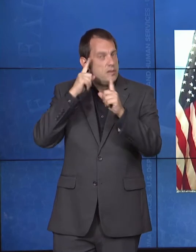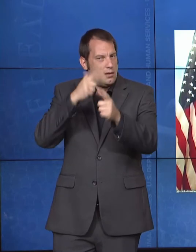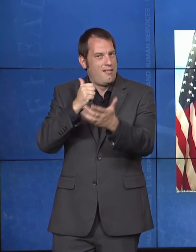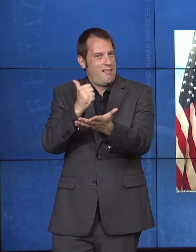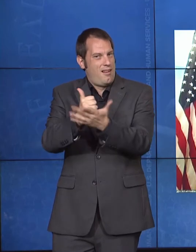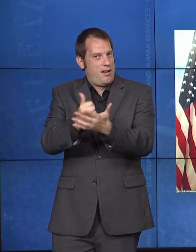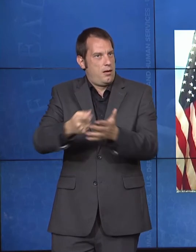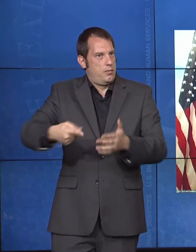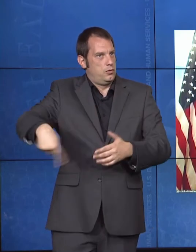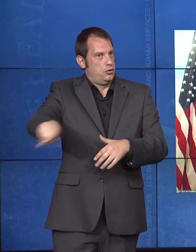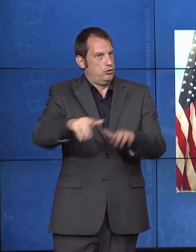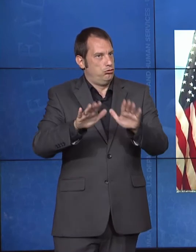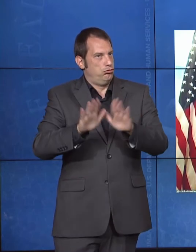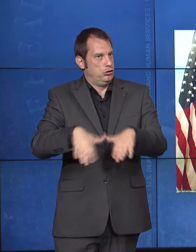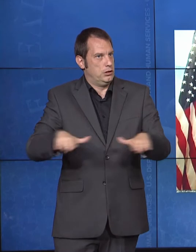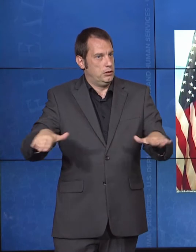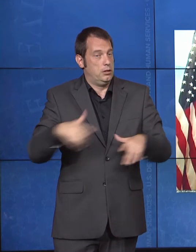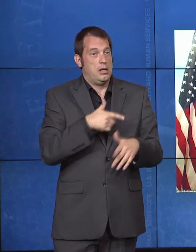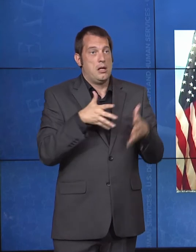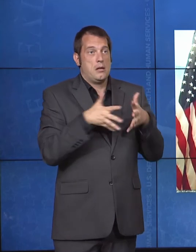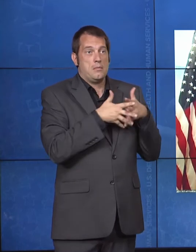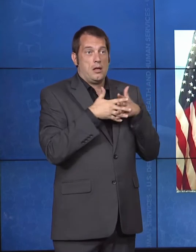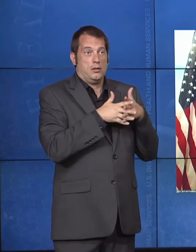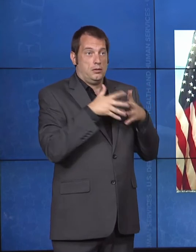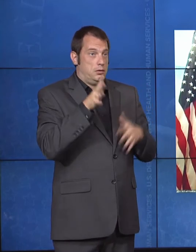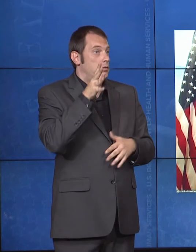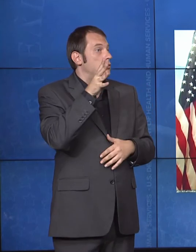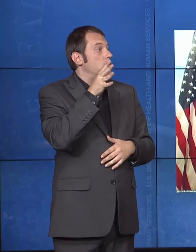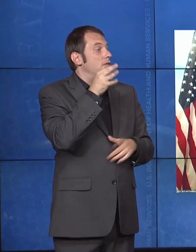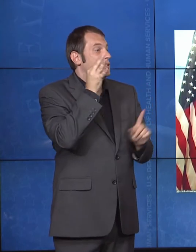American Indian and Alaskan Native people have long experienced lower health status